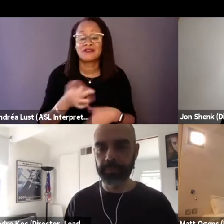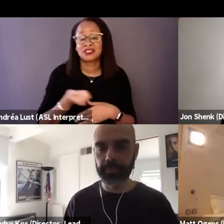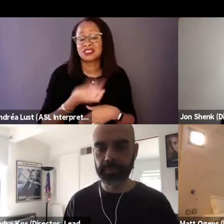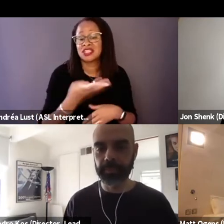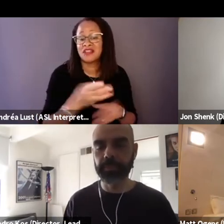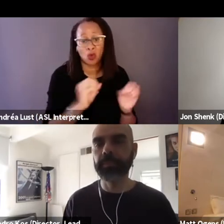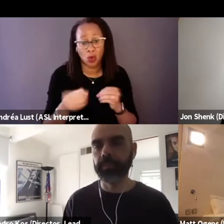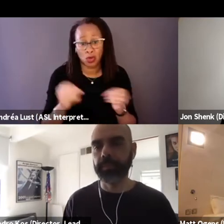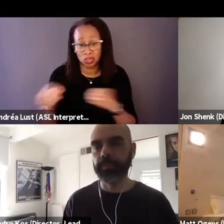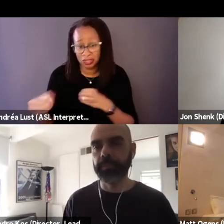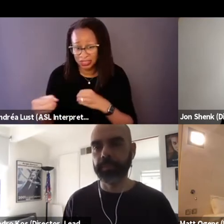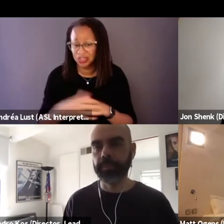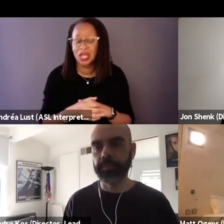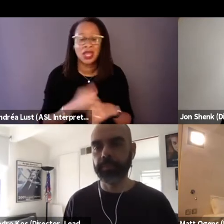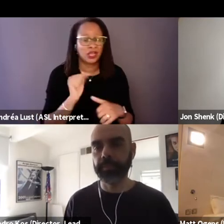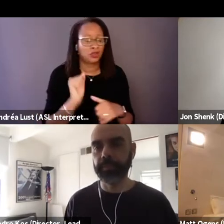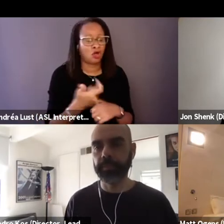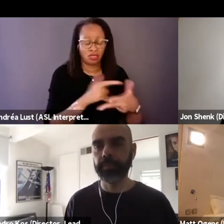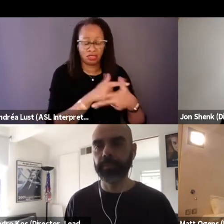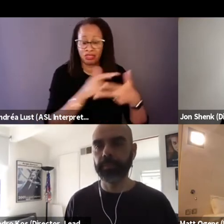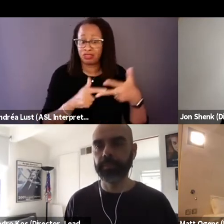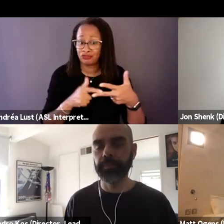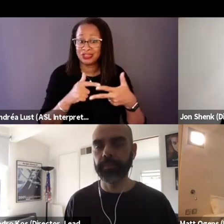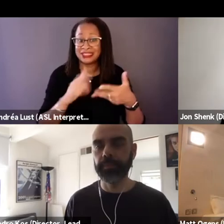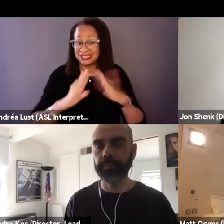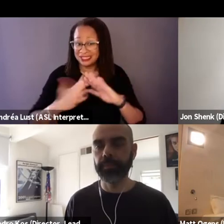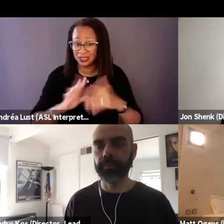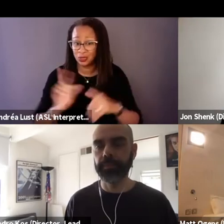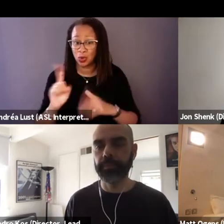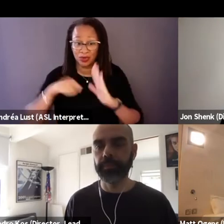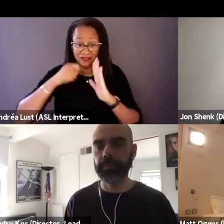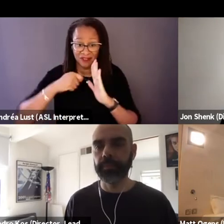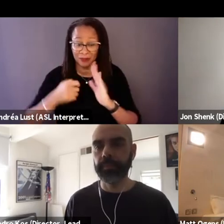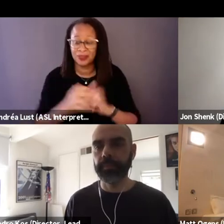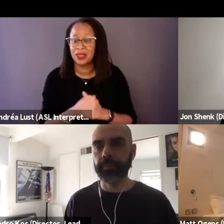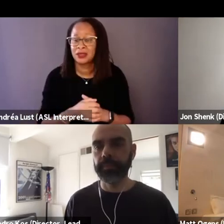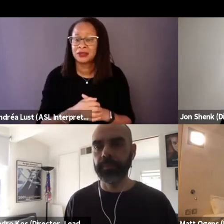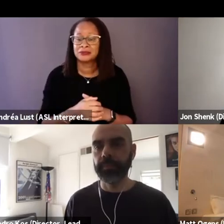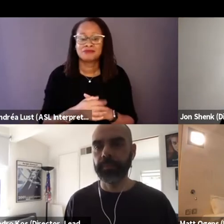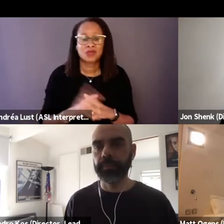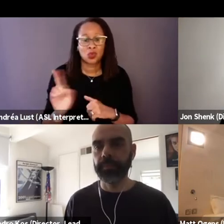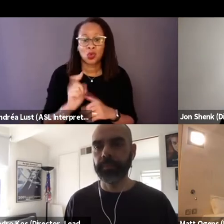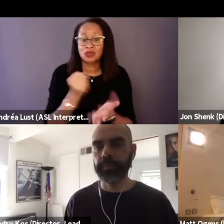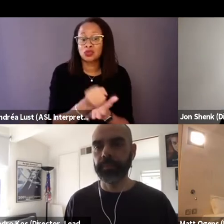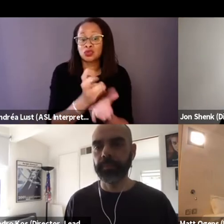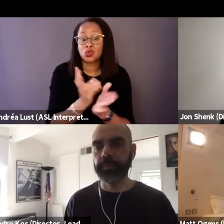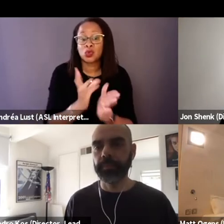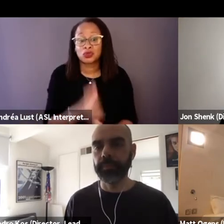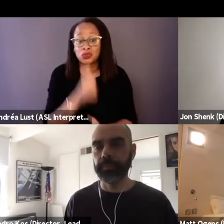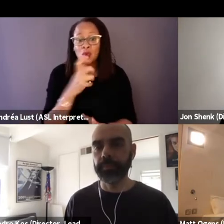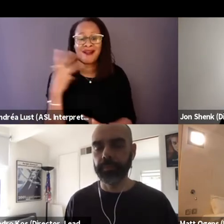in all three cities that we shot in, that... Where these social workers who go out onto the streets